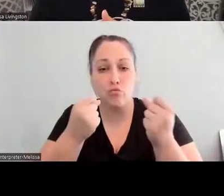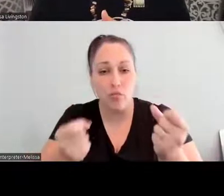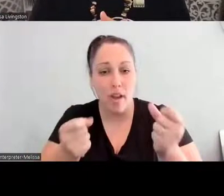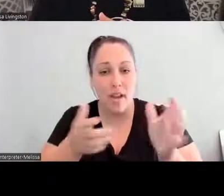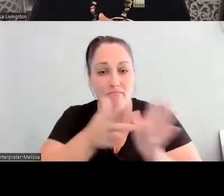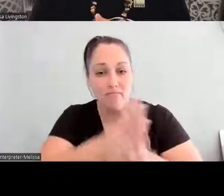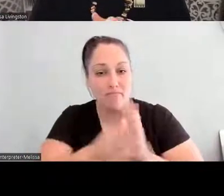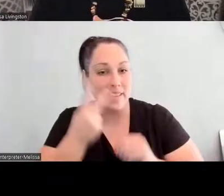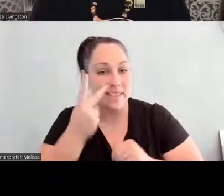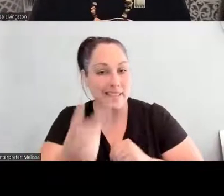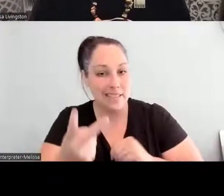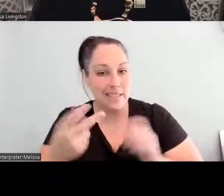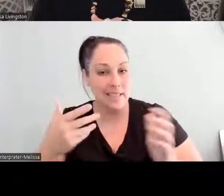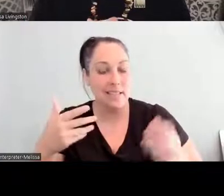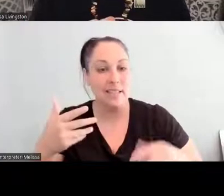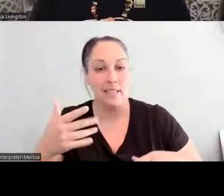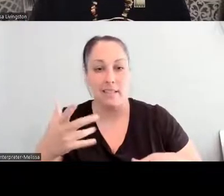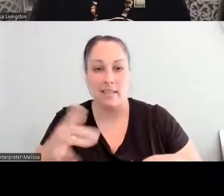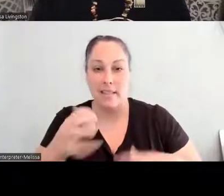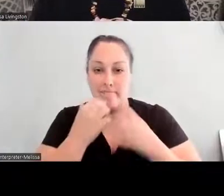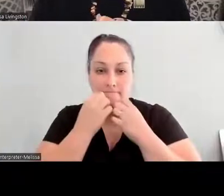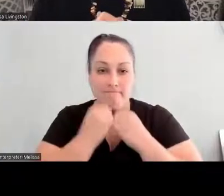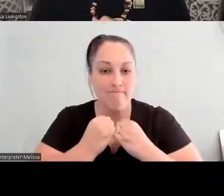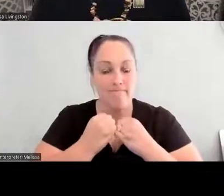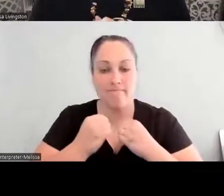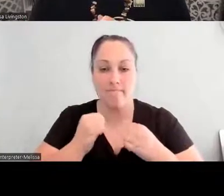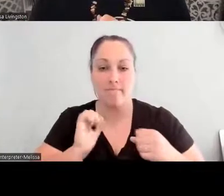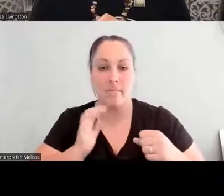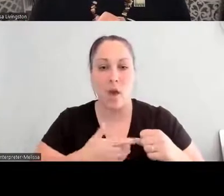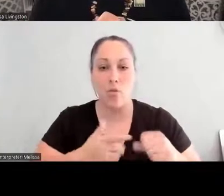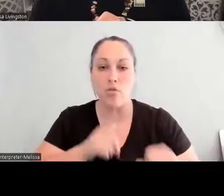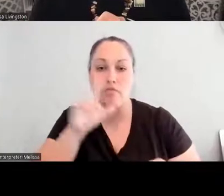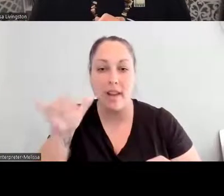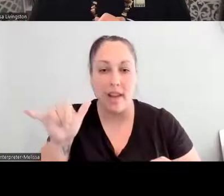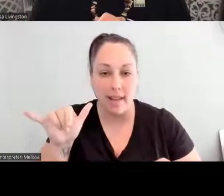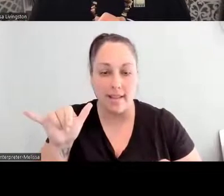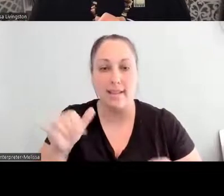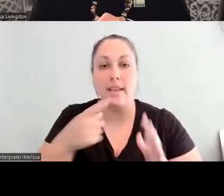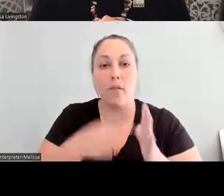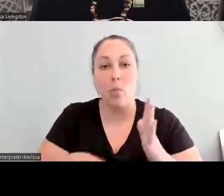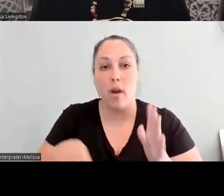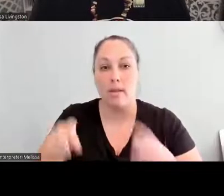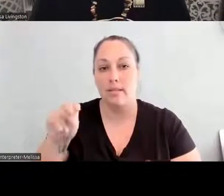to, you know, the realities of what does native futures look